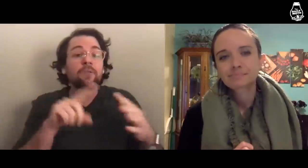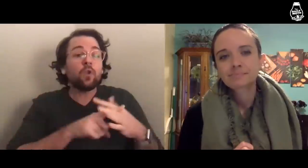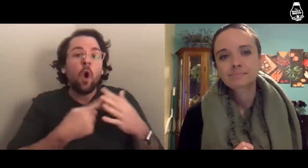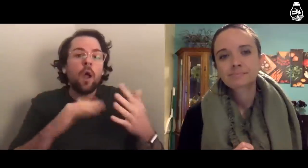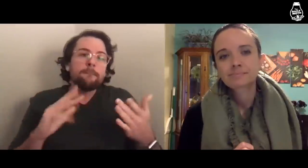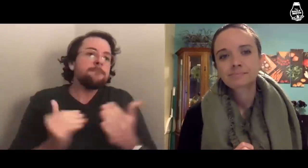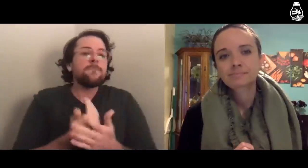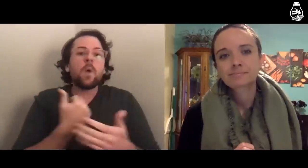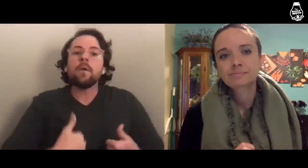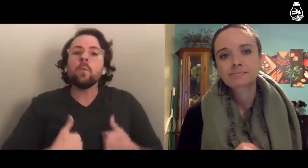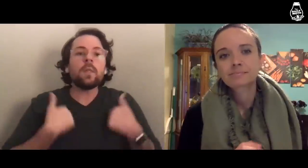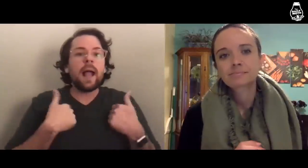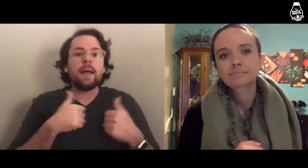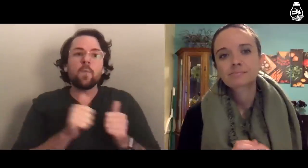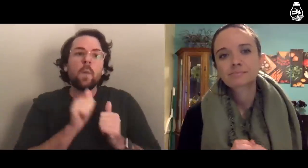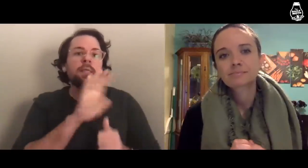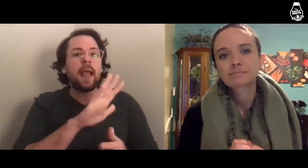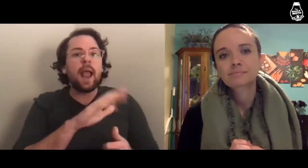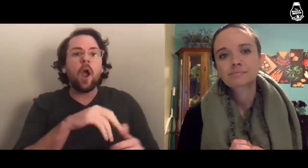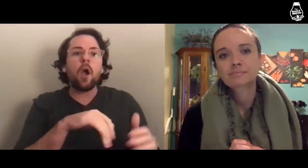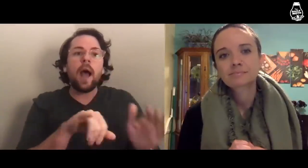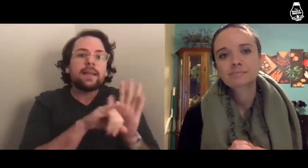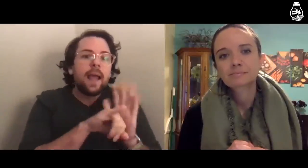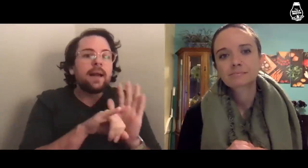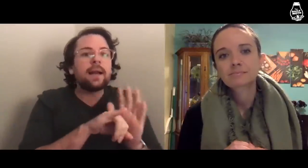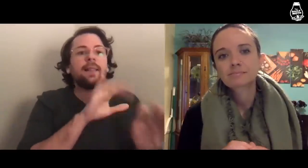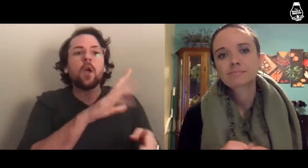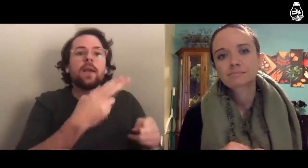and they can start a brand new life with their identity,